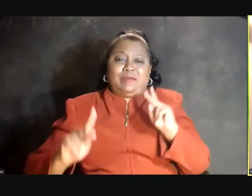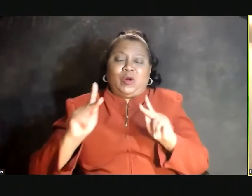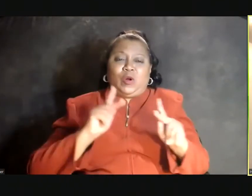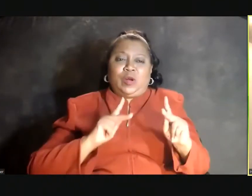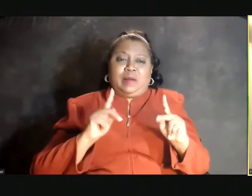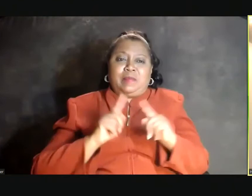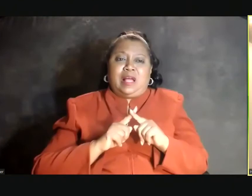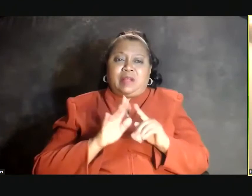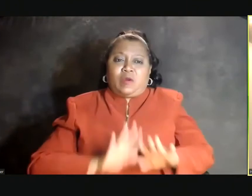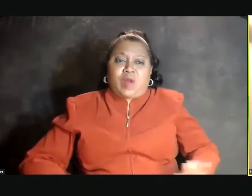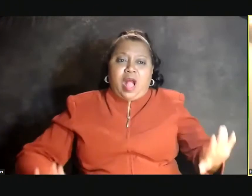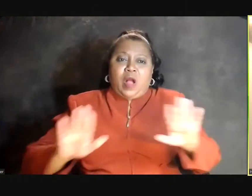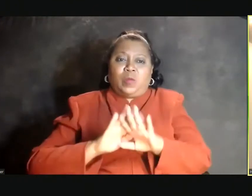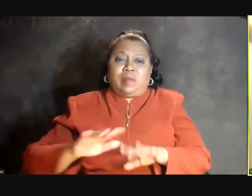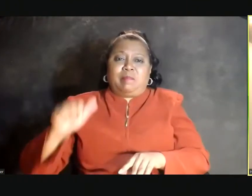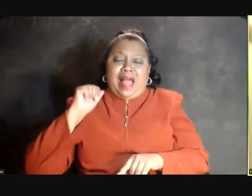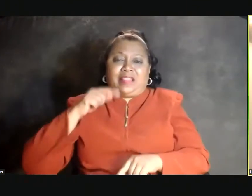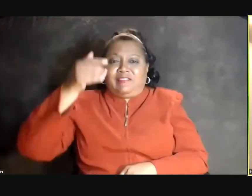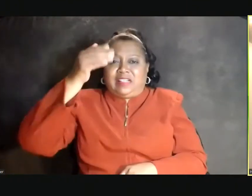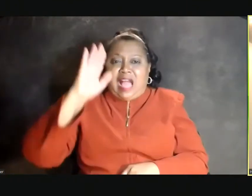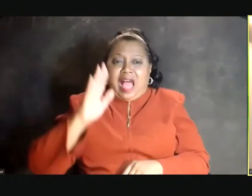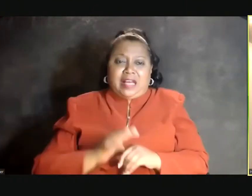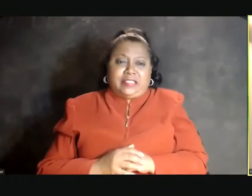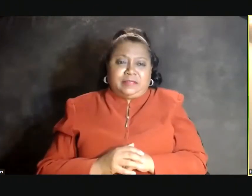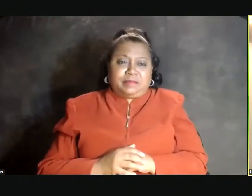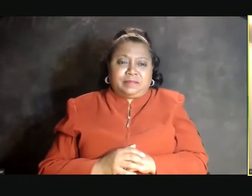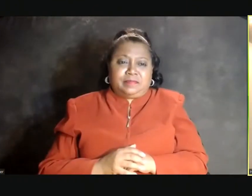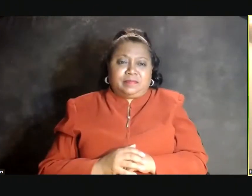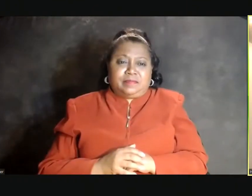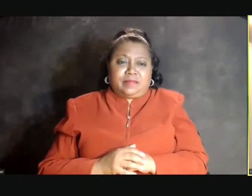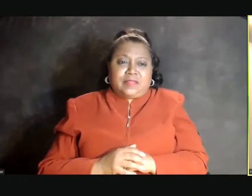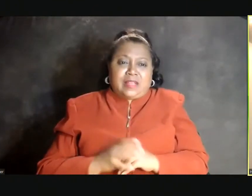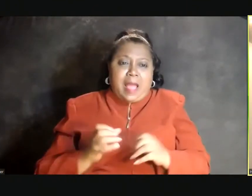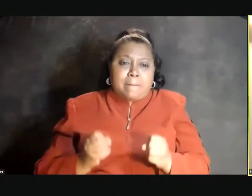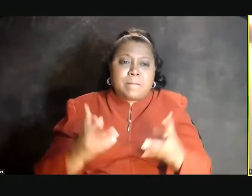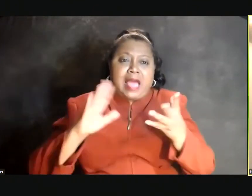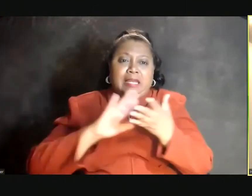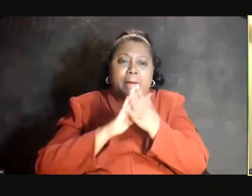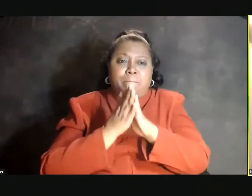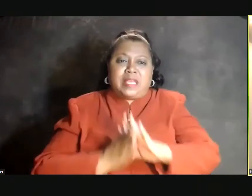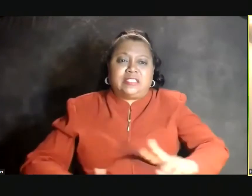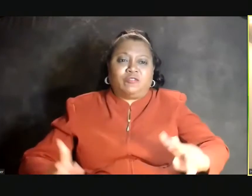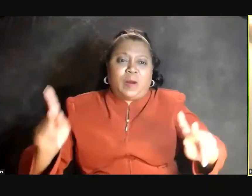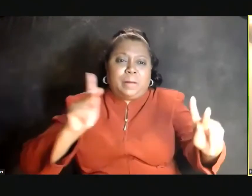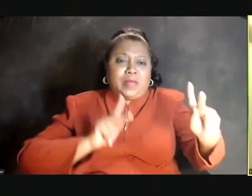(SINGING) --was found with that new god. (SINGING) I can't cry no more. (SINGING) And many peaceful steeples-- (SINGING) I can't cry no more.